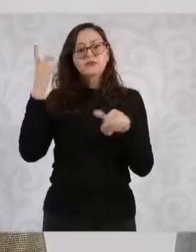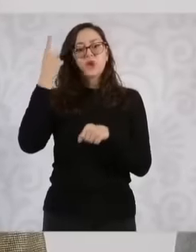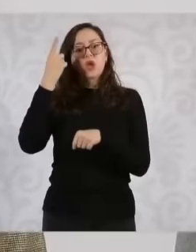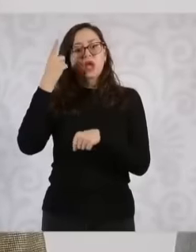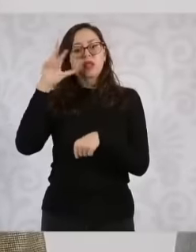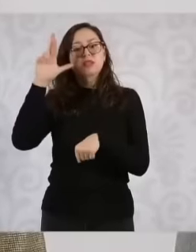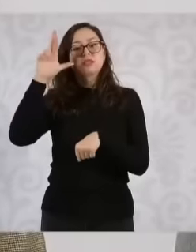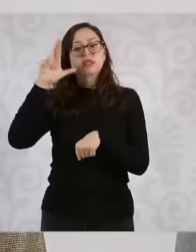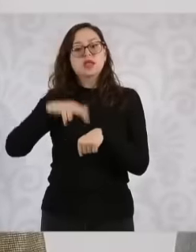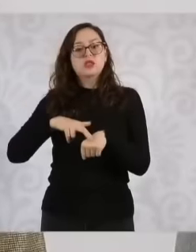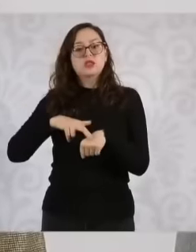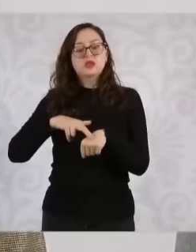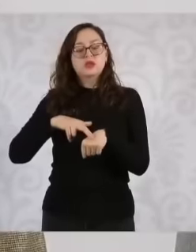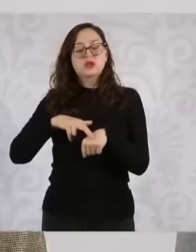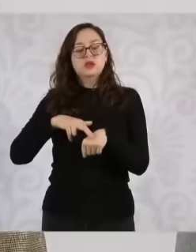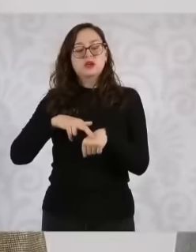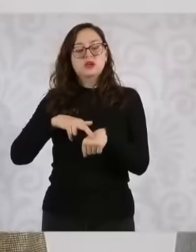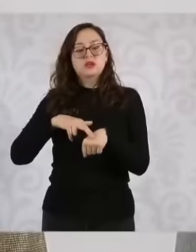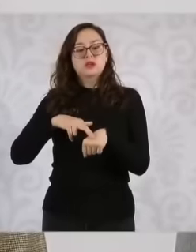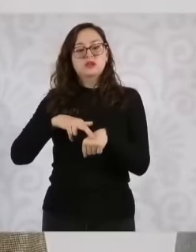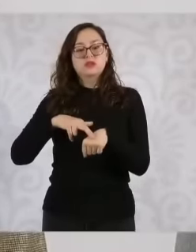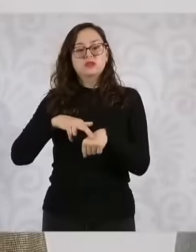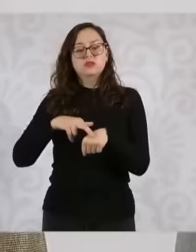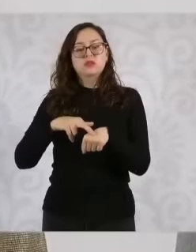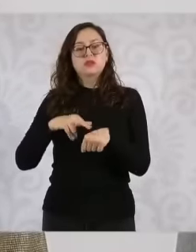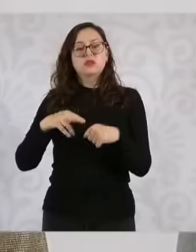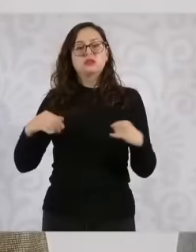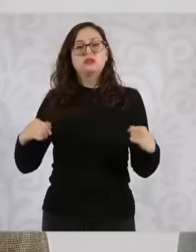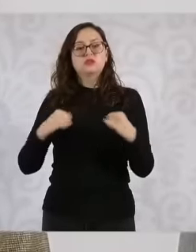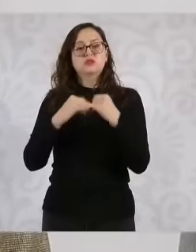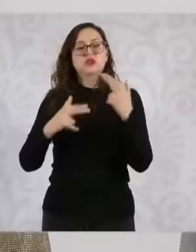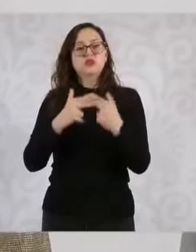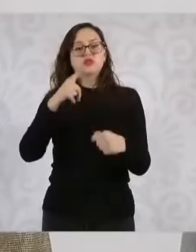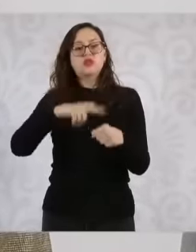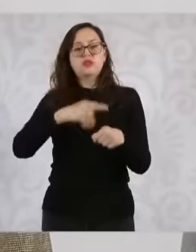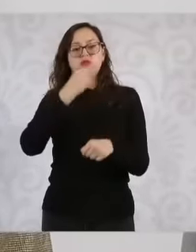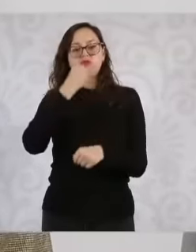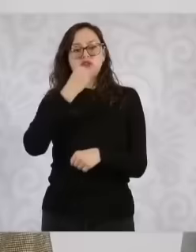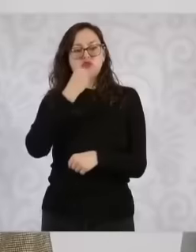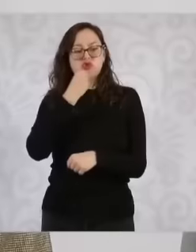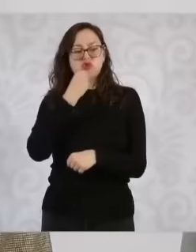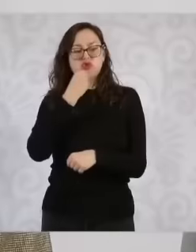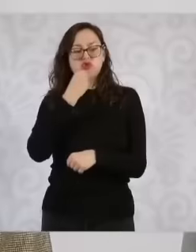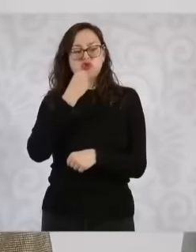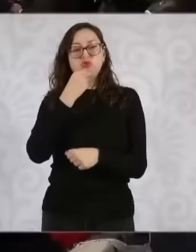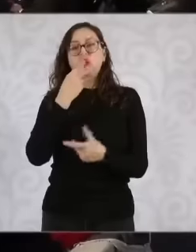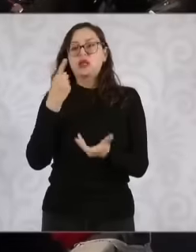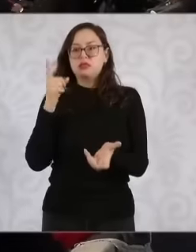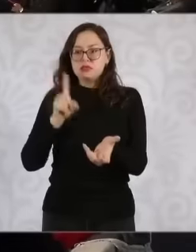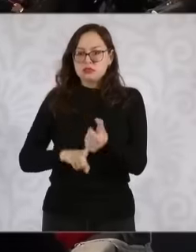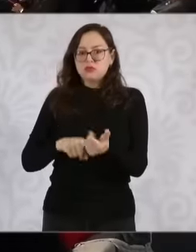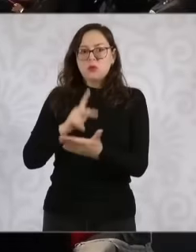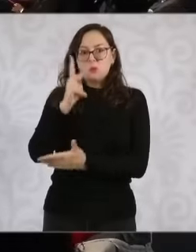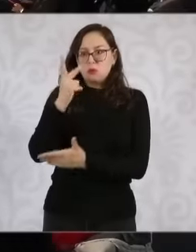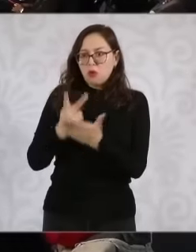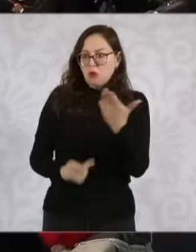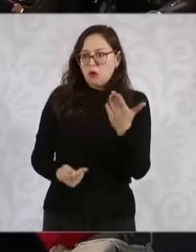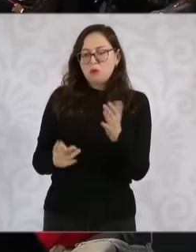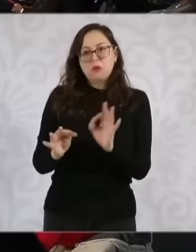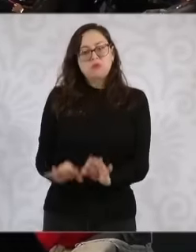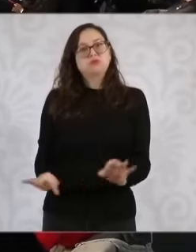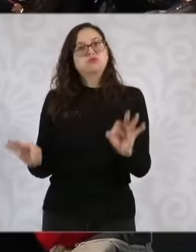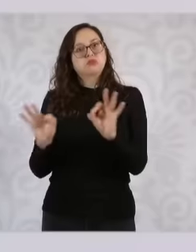the National Institute of Nutrition and there is a very important program for the prevention of